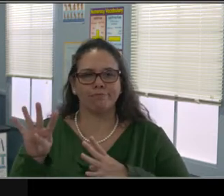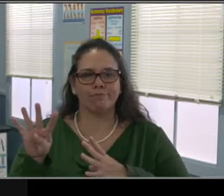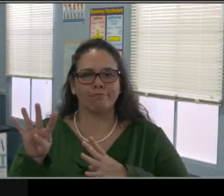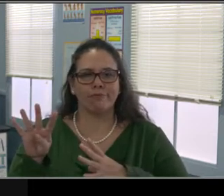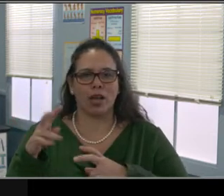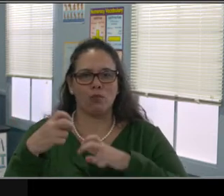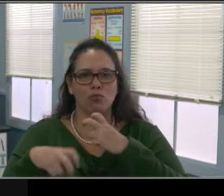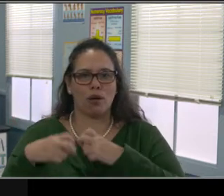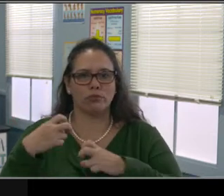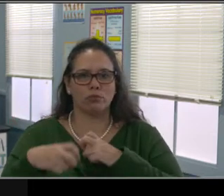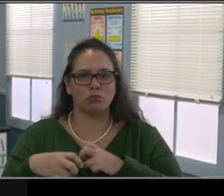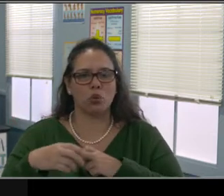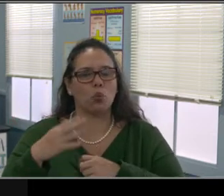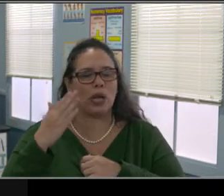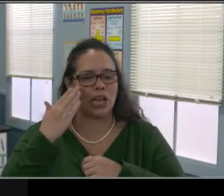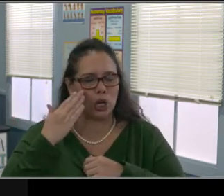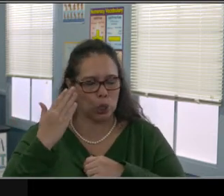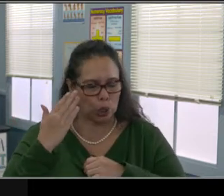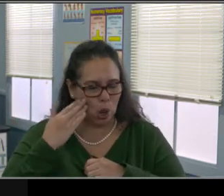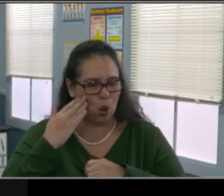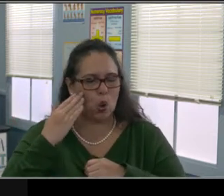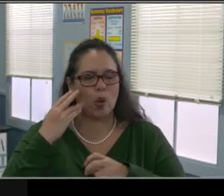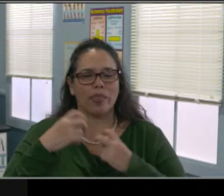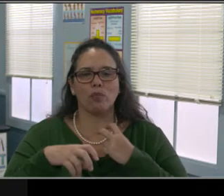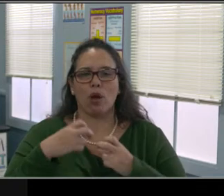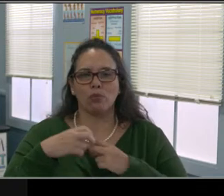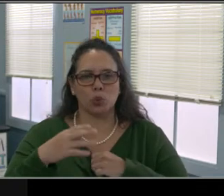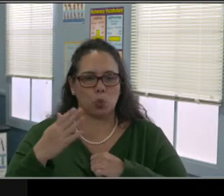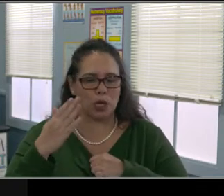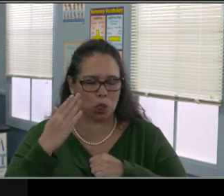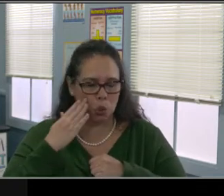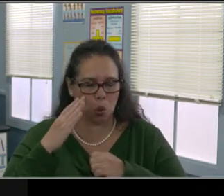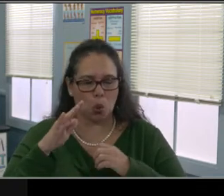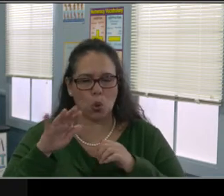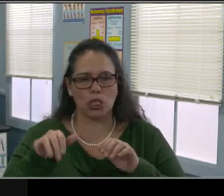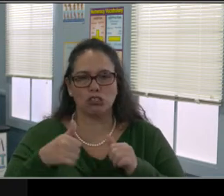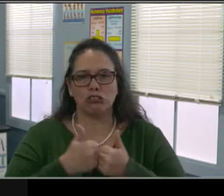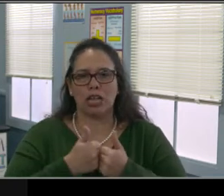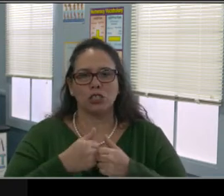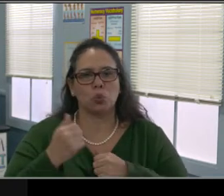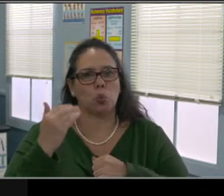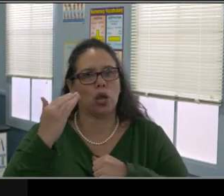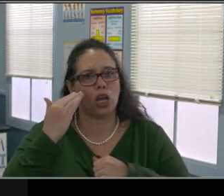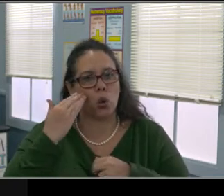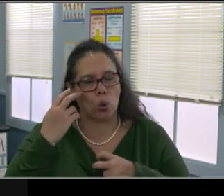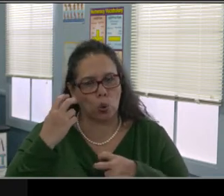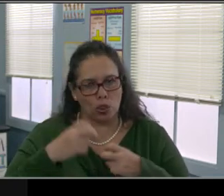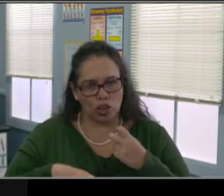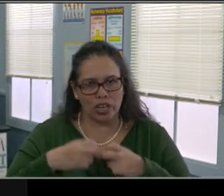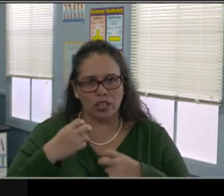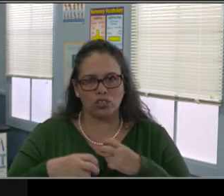And think of the role of school. School is a place of refuge, okay? No matter how many problems or how many challenges